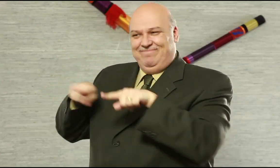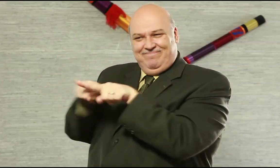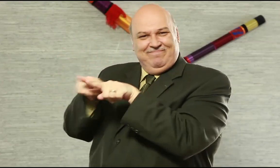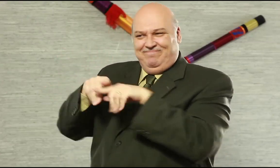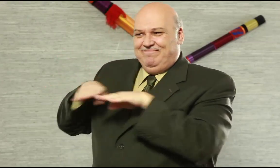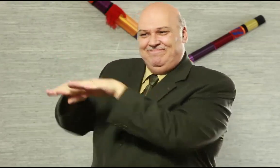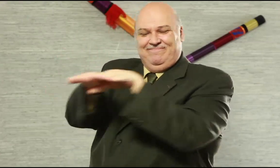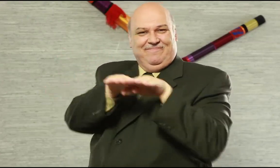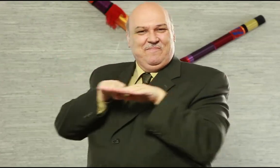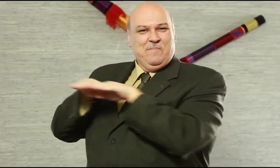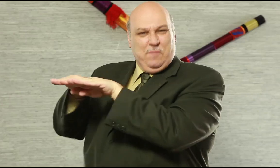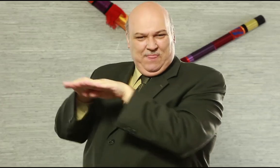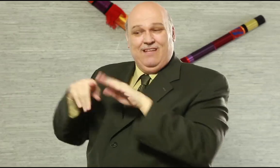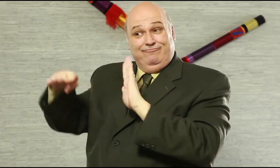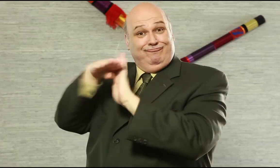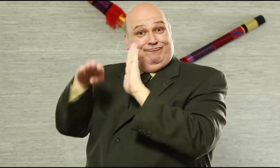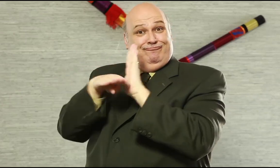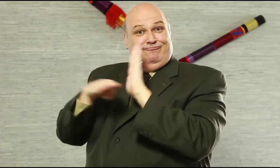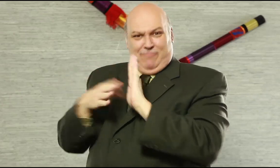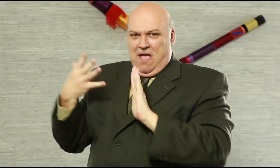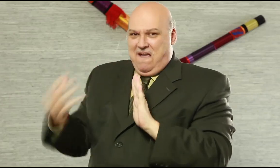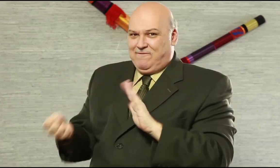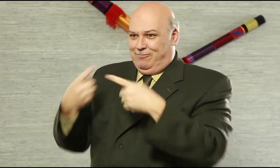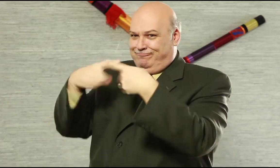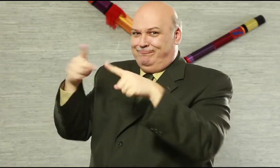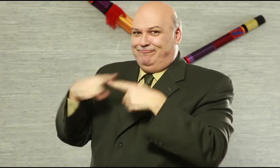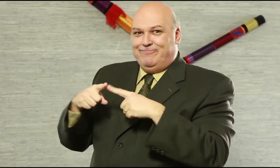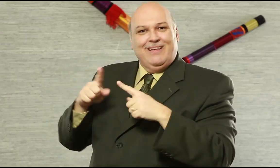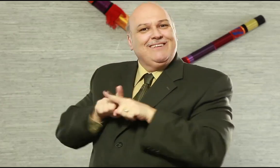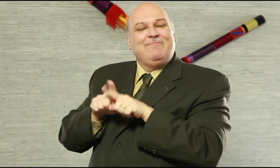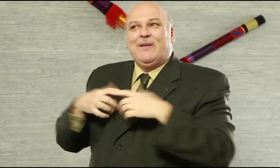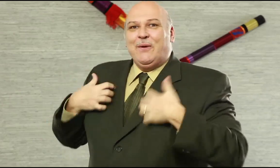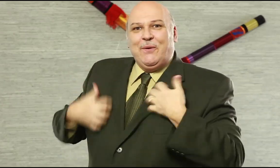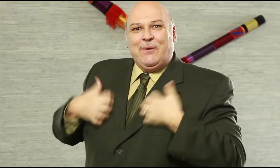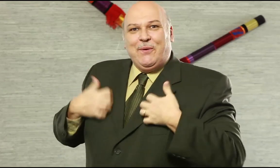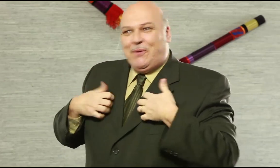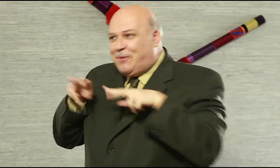When you have free time, we invite you